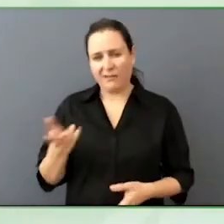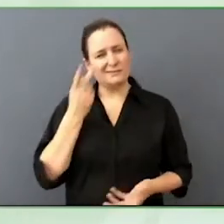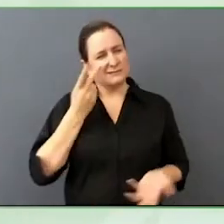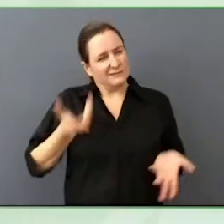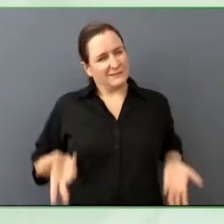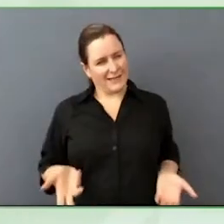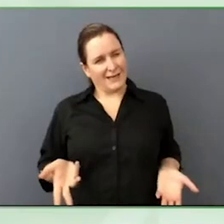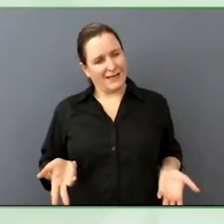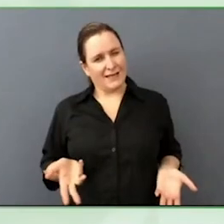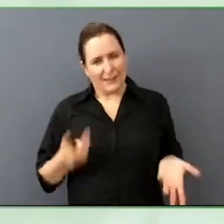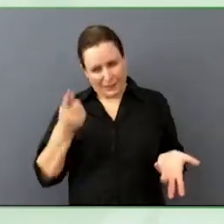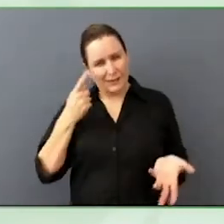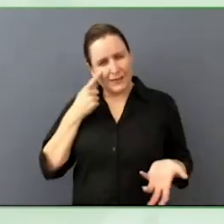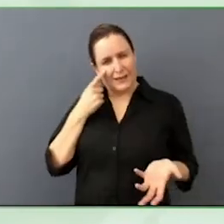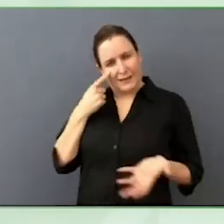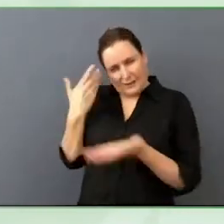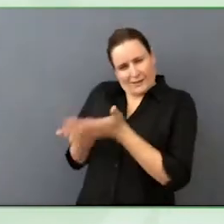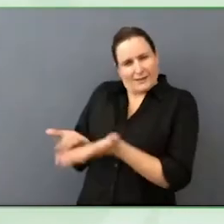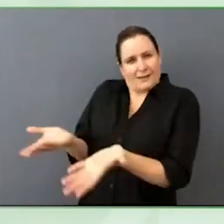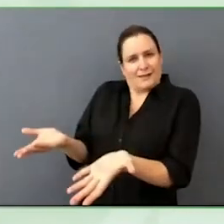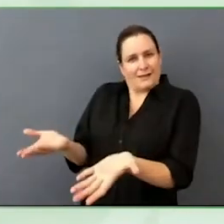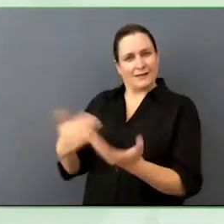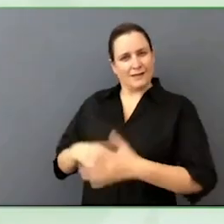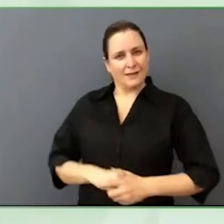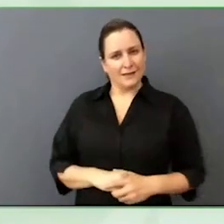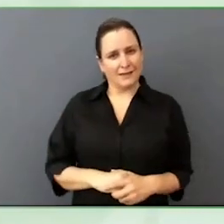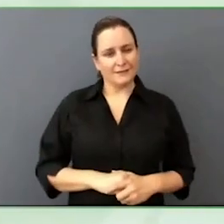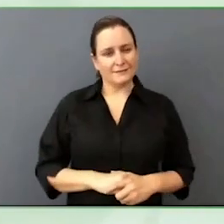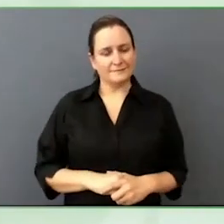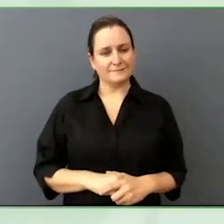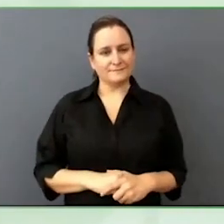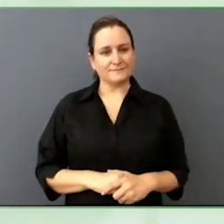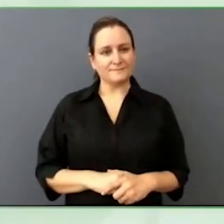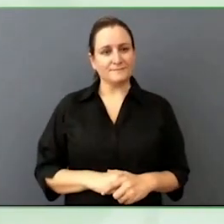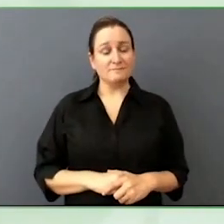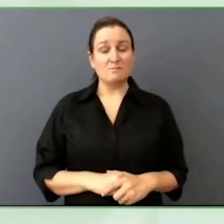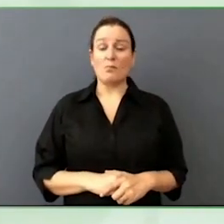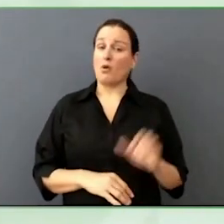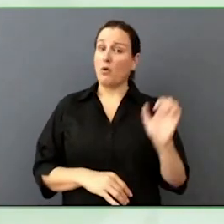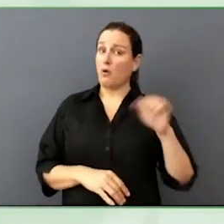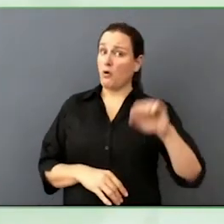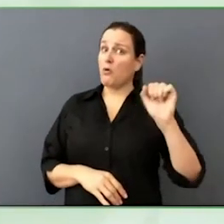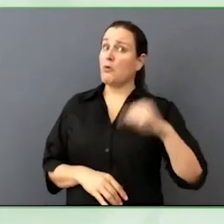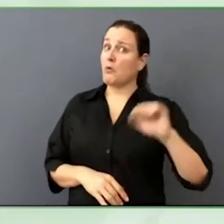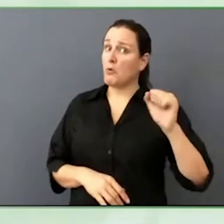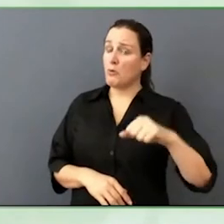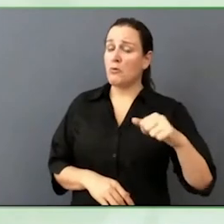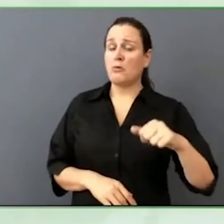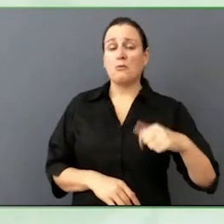I agree and also the way that young leaders are stepping up.